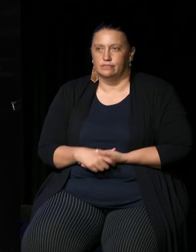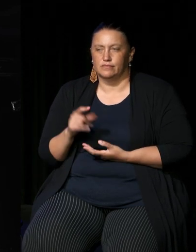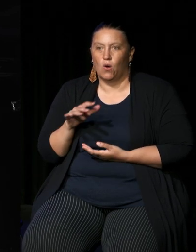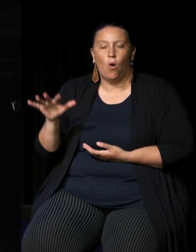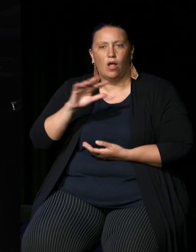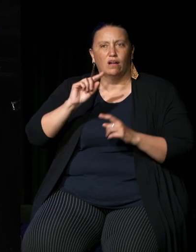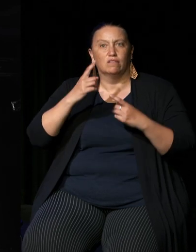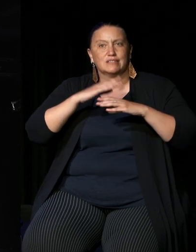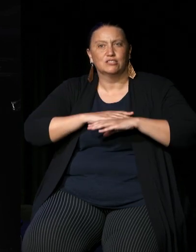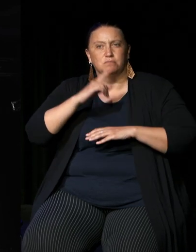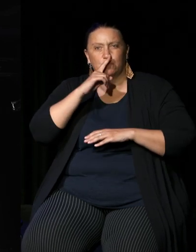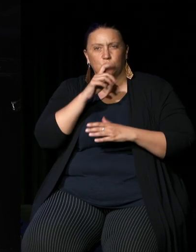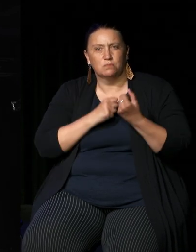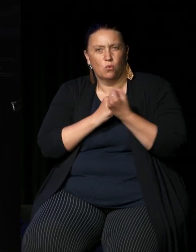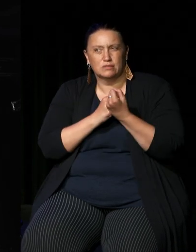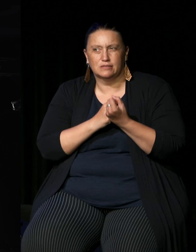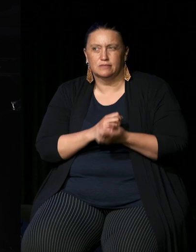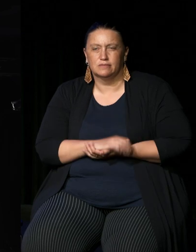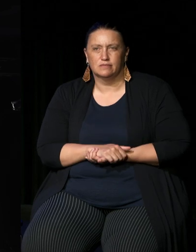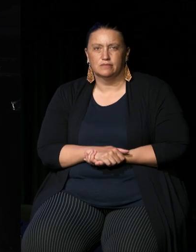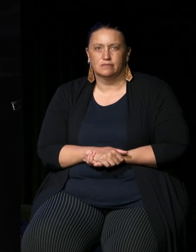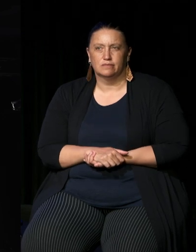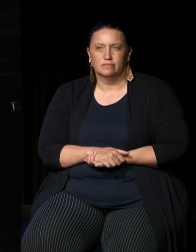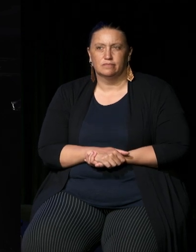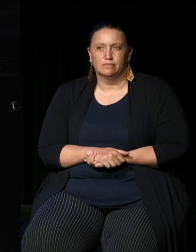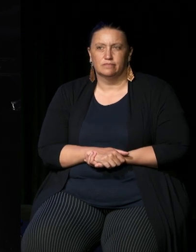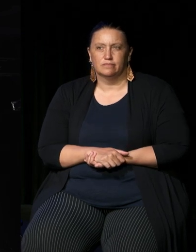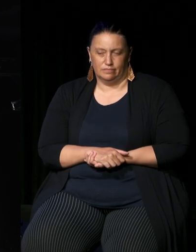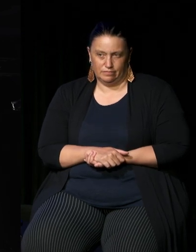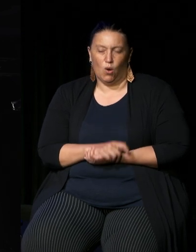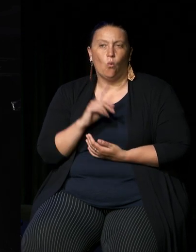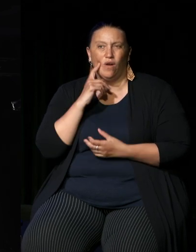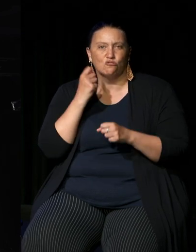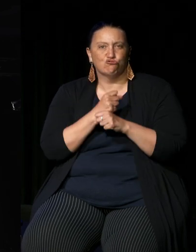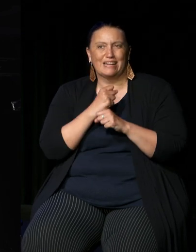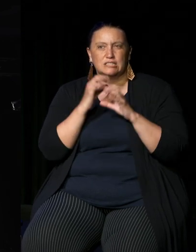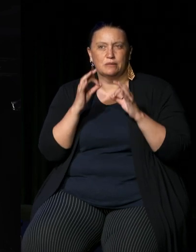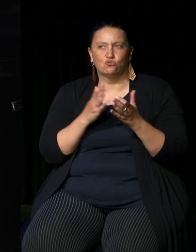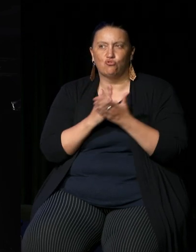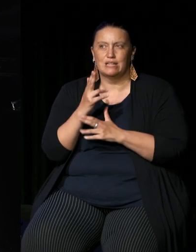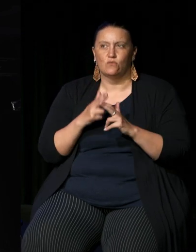people support it a lot of hands there and will it create special rights for one group of Australians